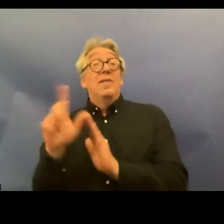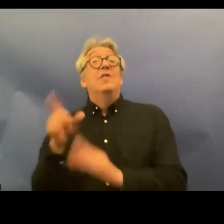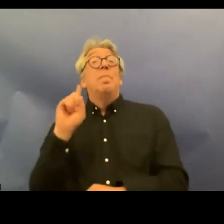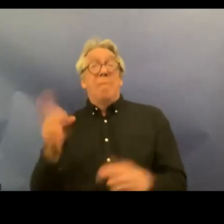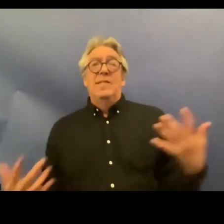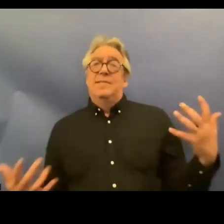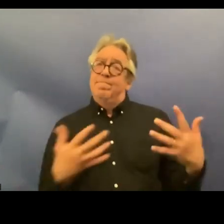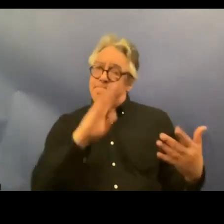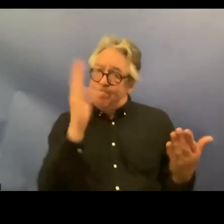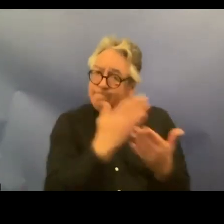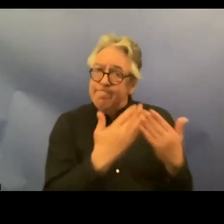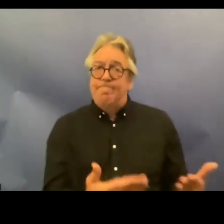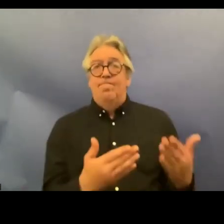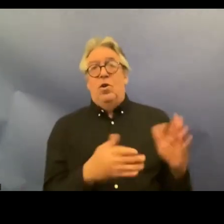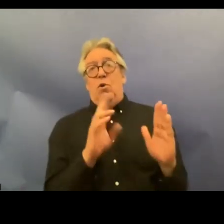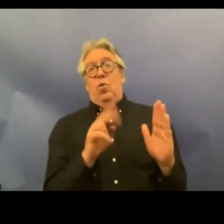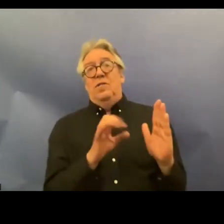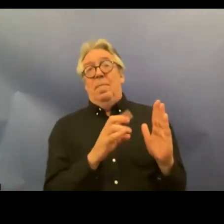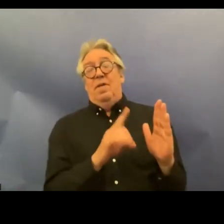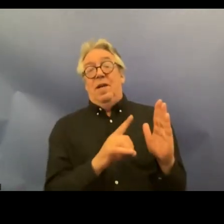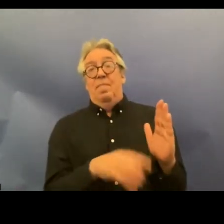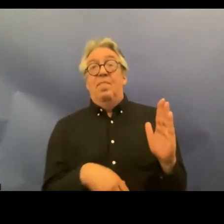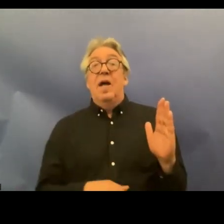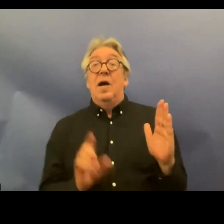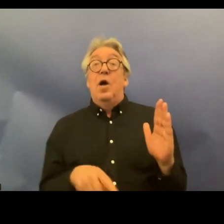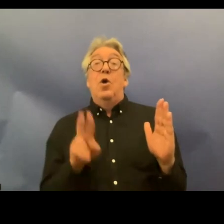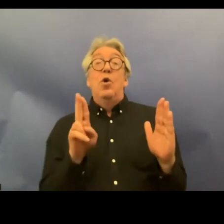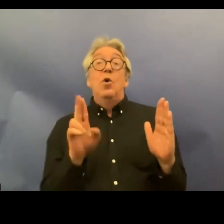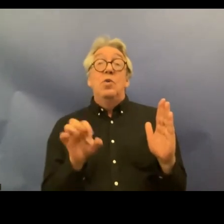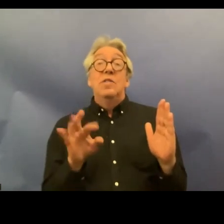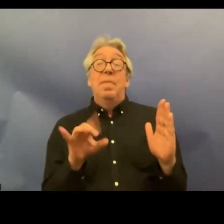that the crpd can be effectively implemented in individual cases through